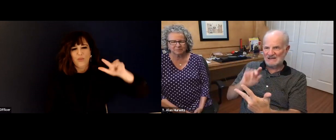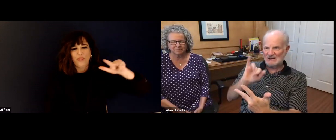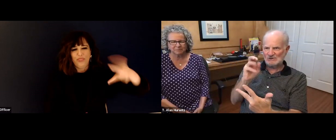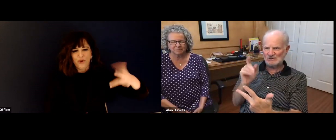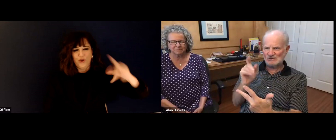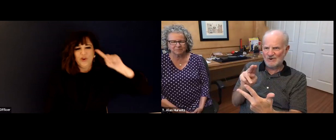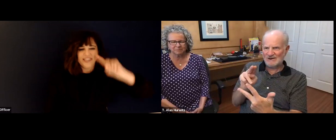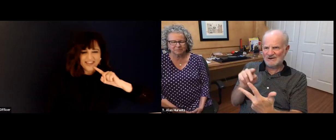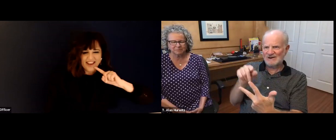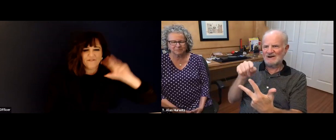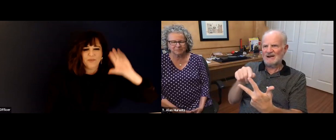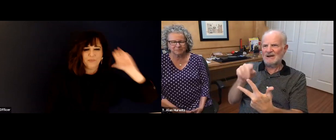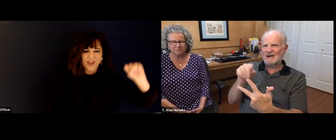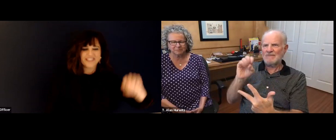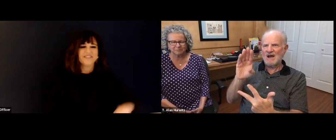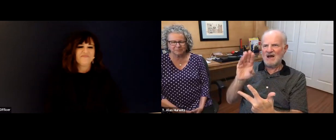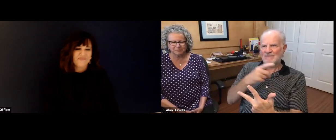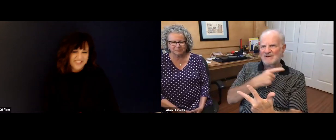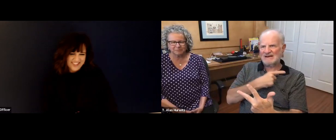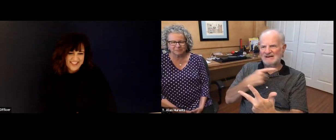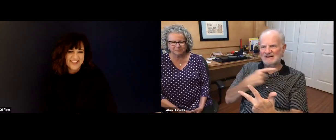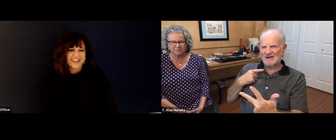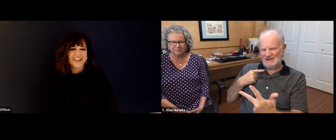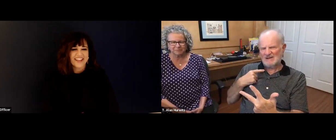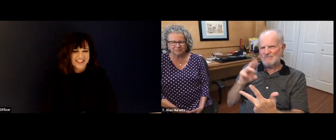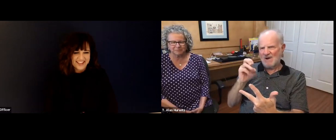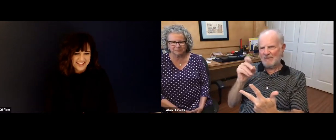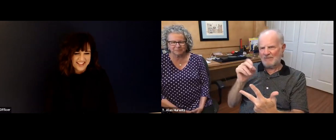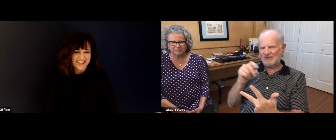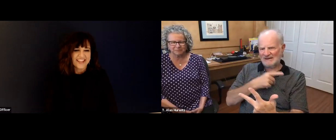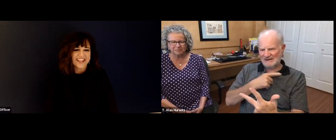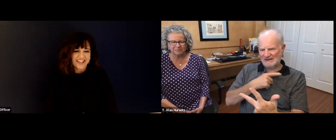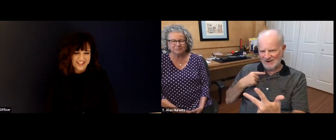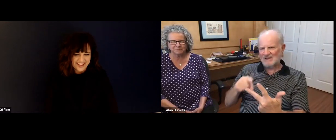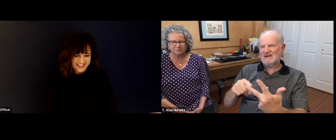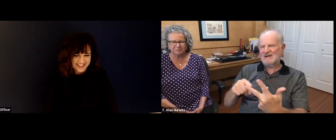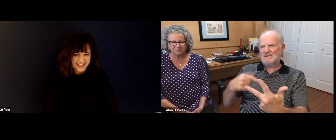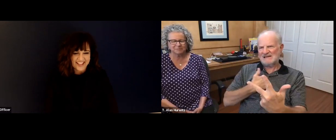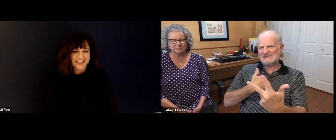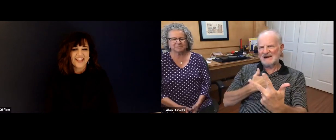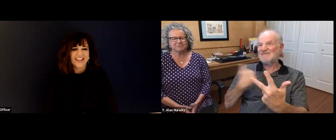we're all hearing individuals. Got it. So there, there was a